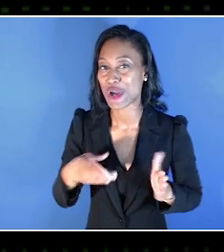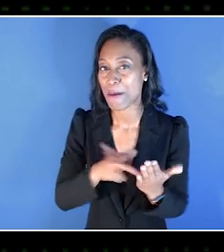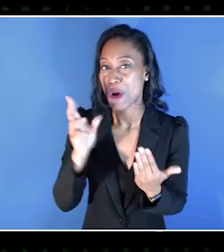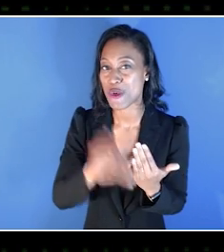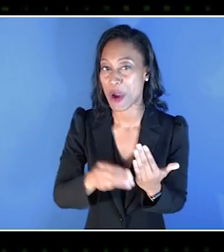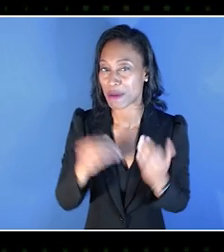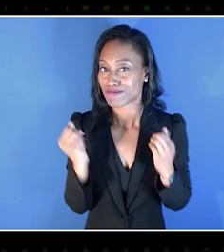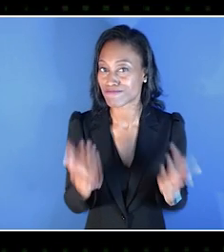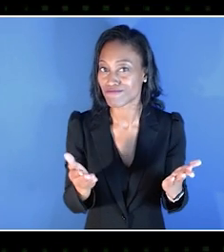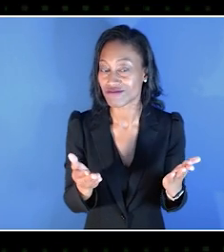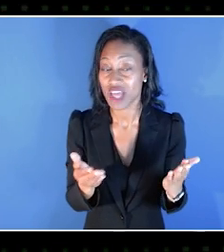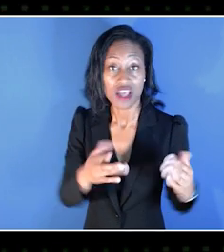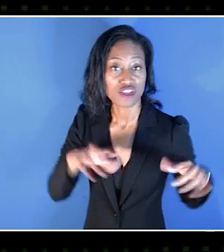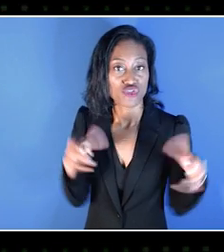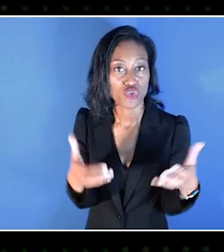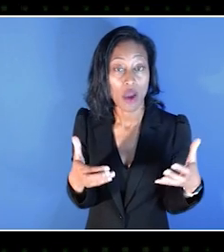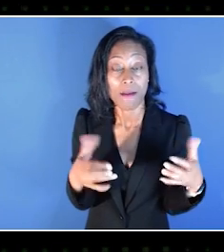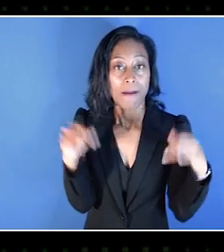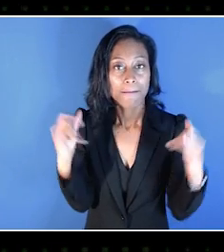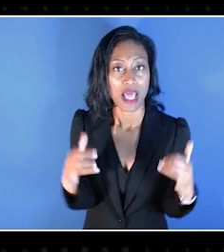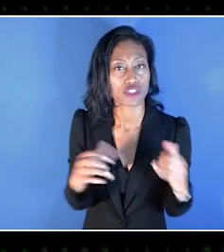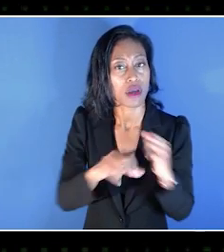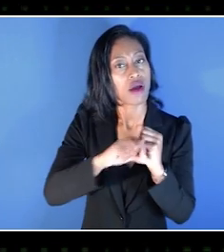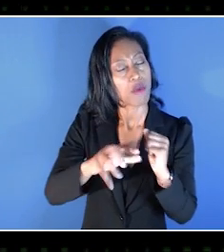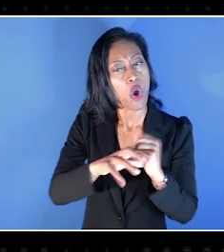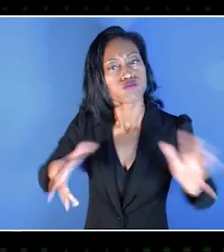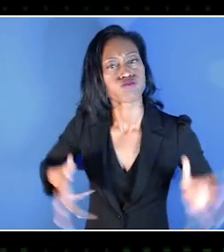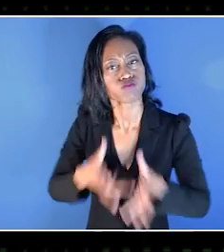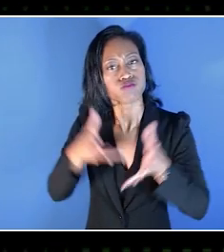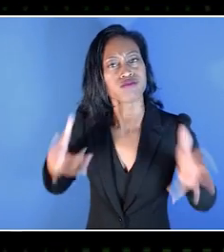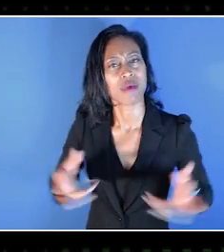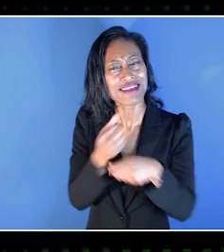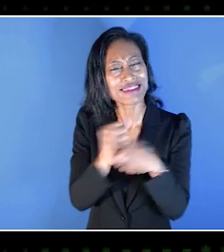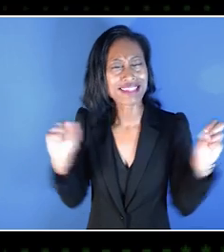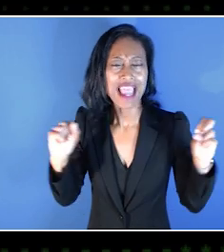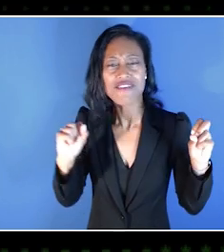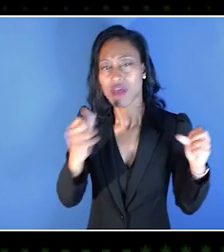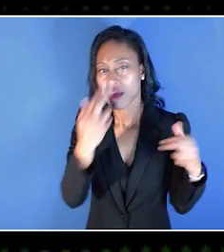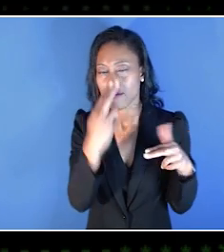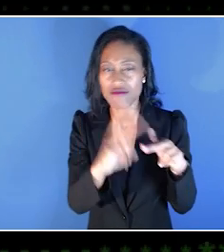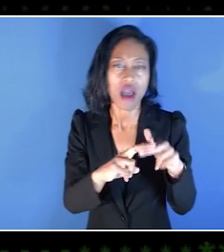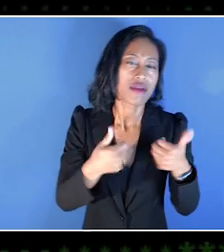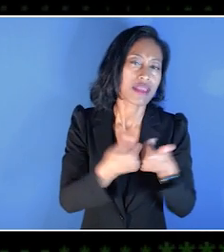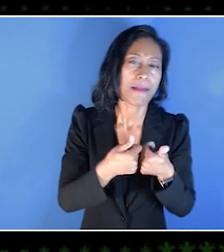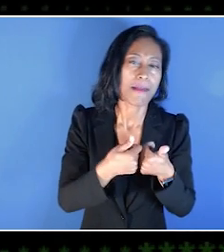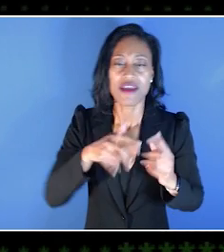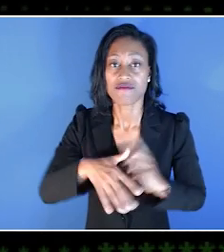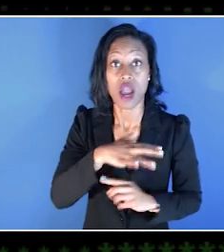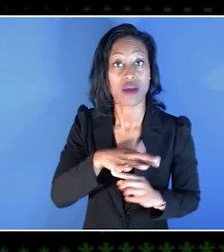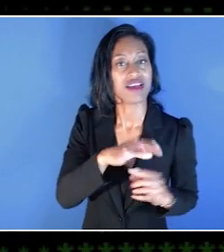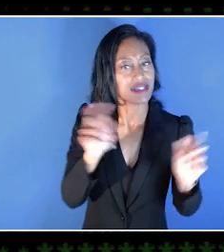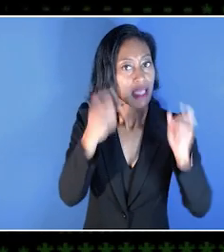which is a group of players that promote a safe and fun gaming environment and celebrate the uniqueness of everyone,